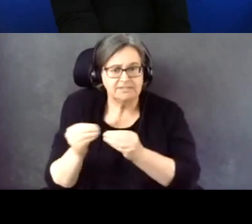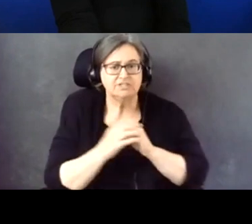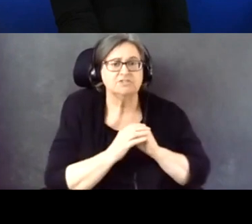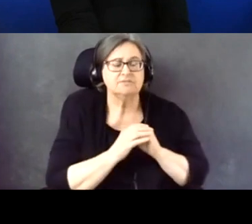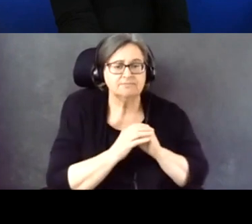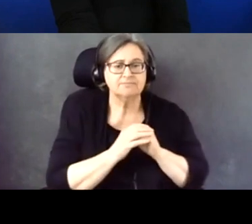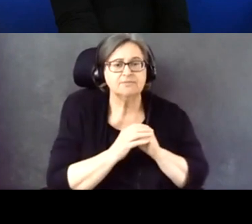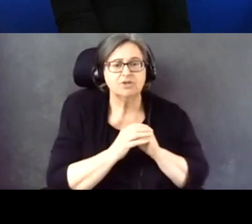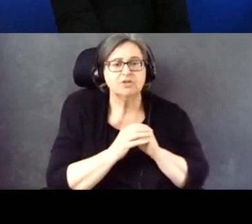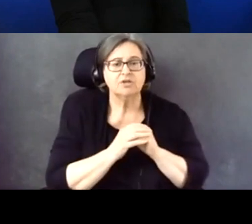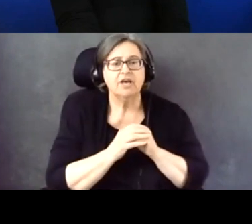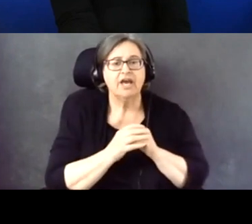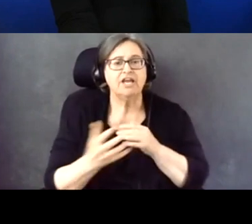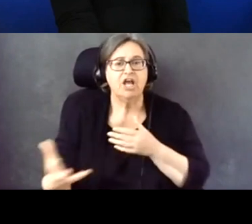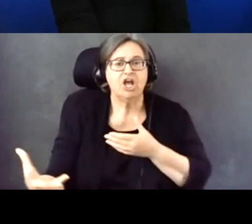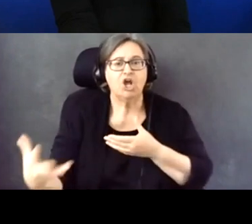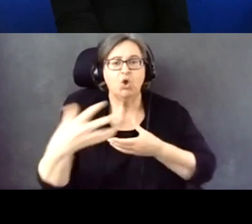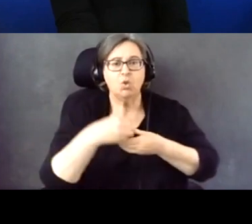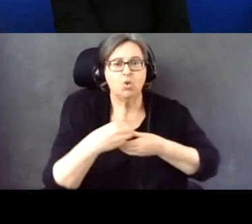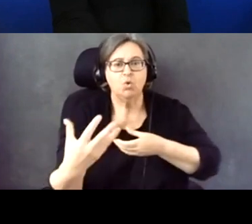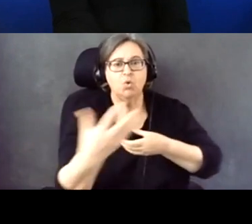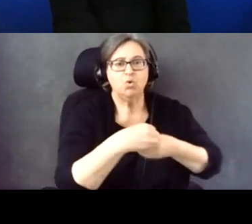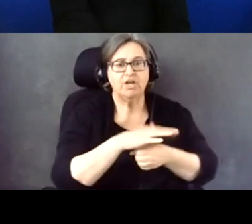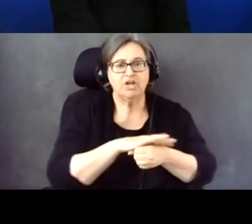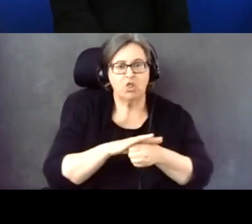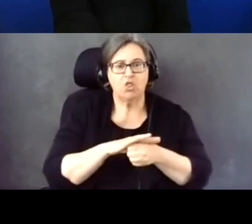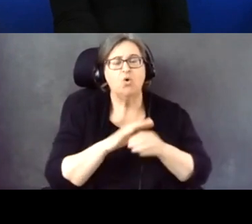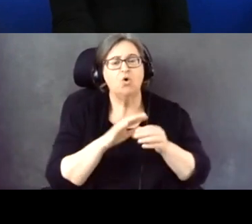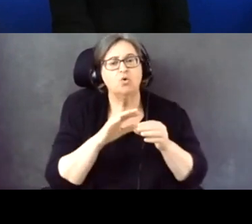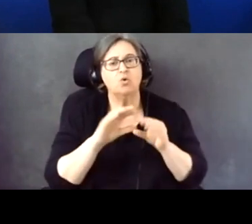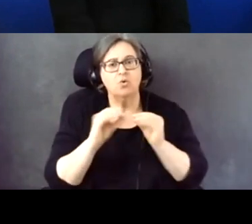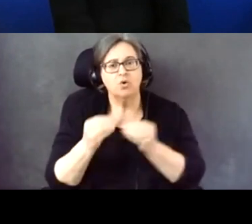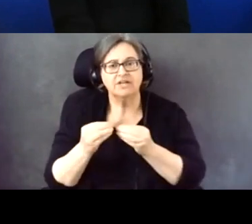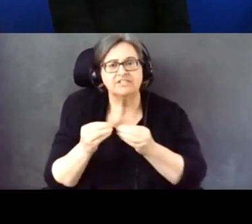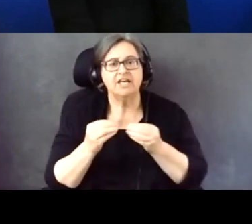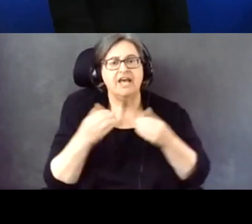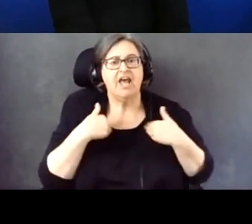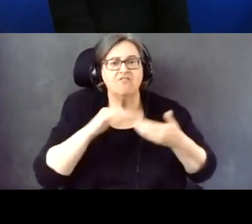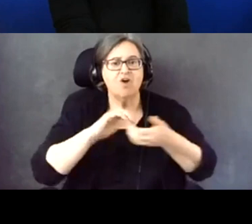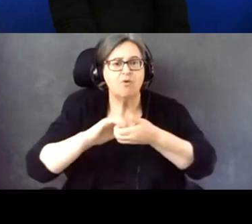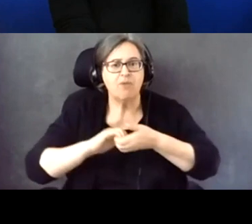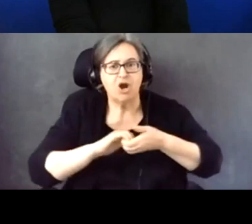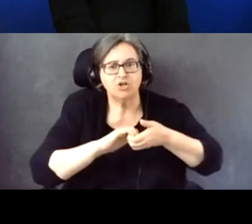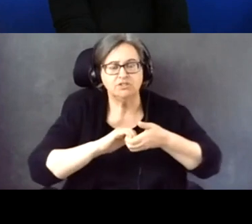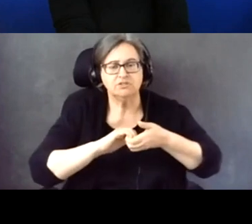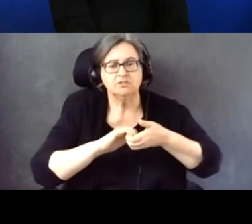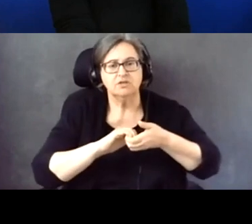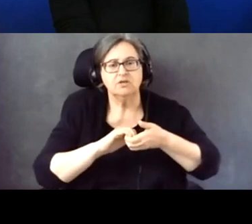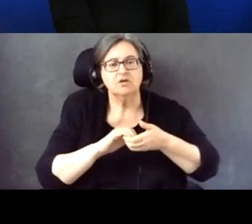And bringing them in and having a partnership between directly impacted people.